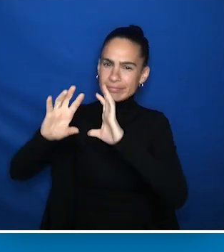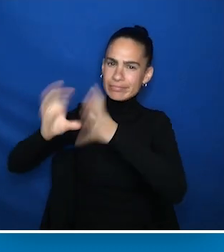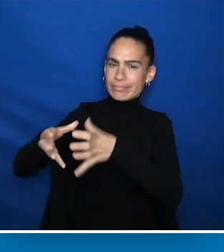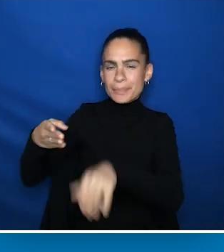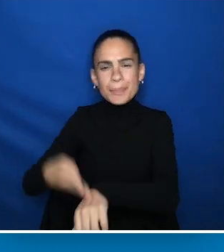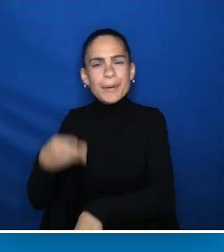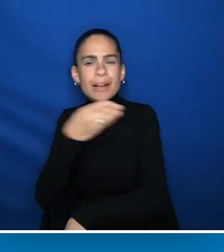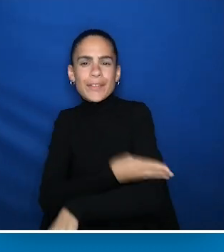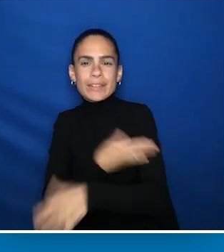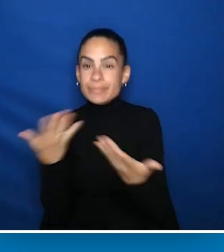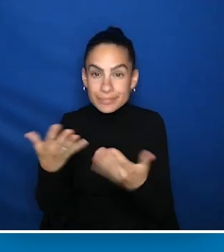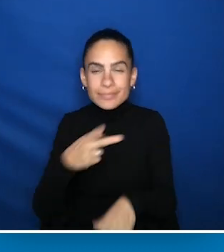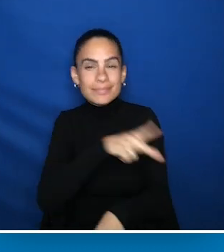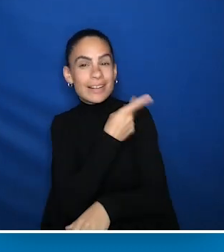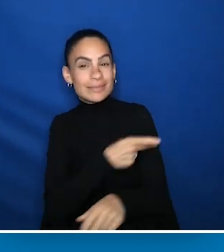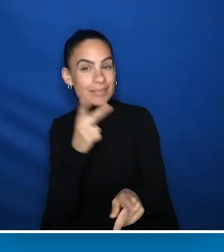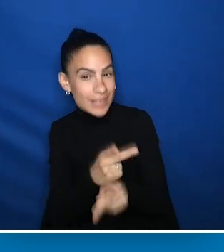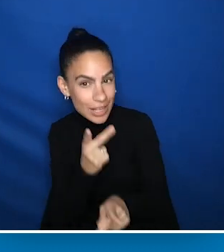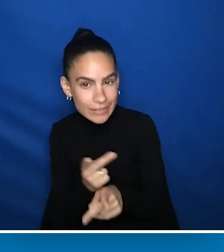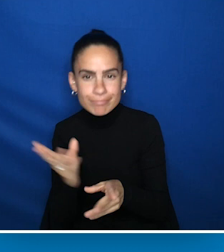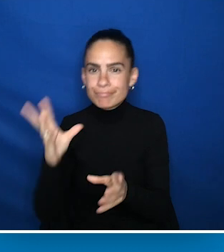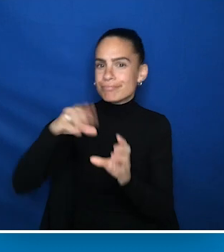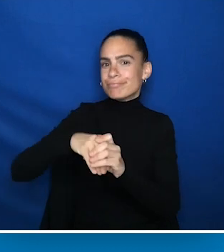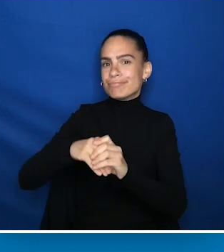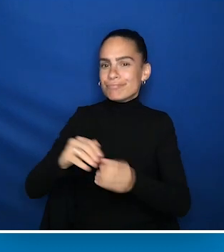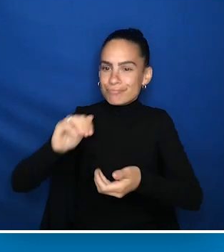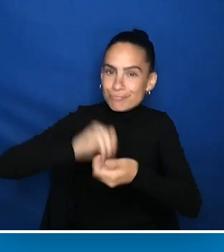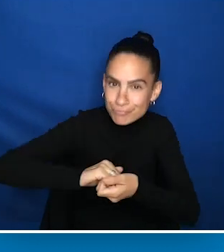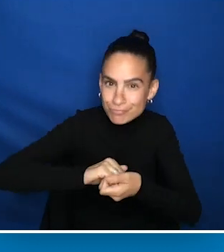of the Friends of PCORI Reauthorization Coalition that contributed significantly